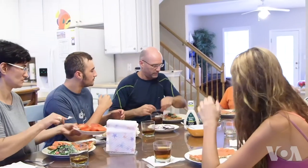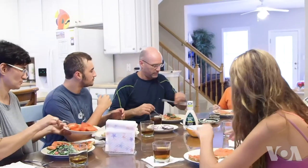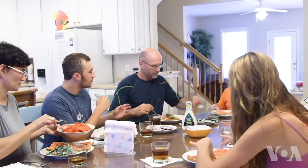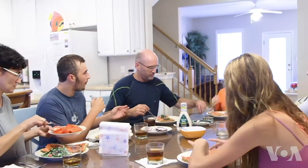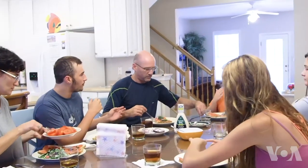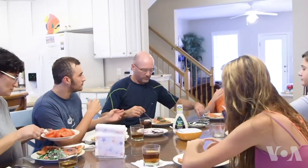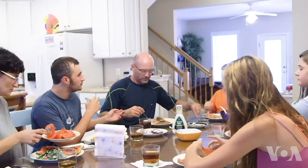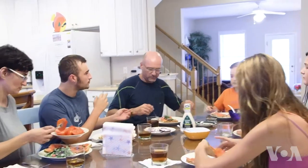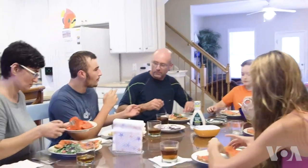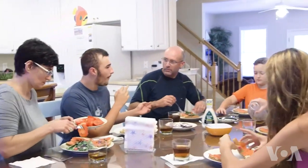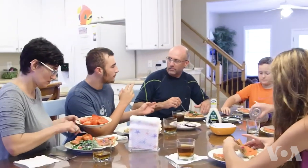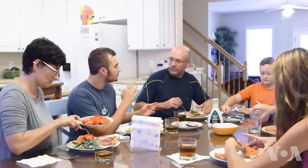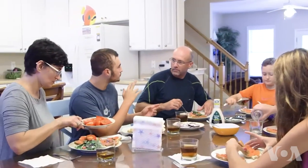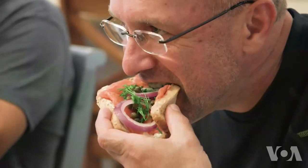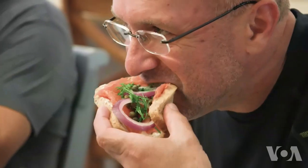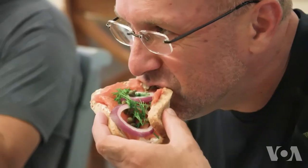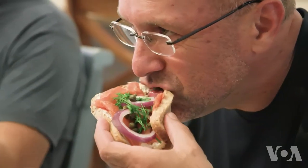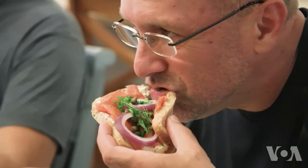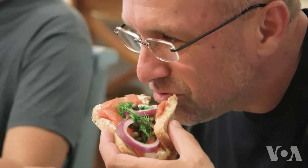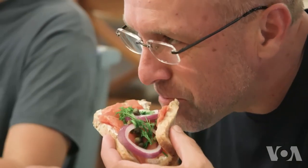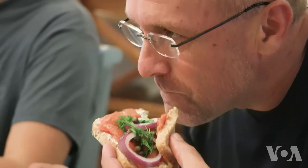We have two hearing children, one hard of hearing and one who is deaf.